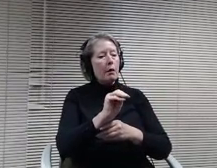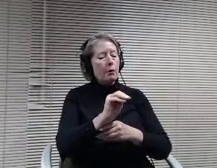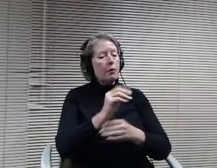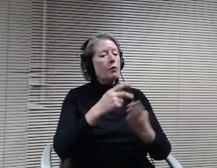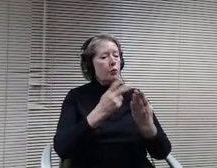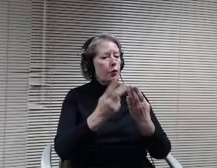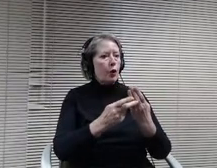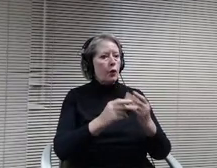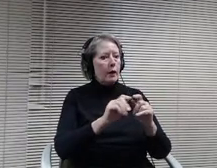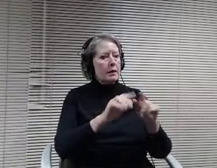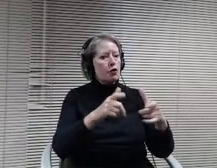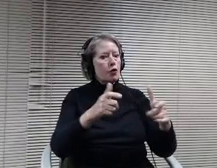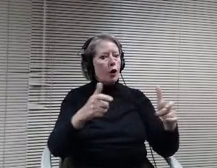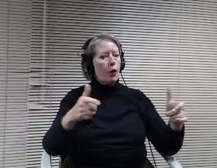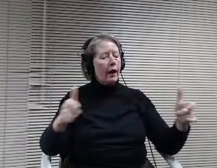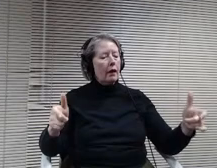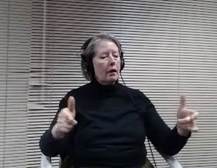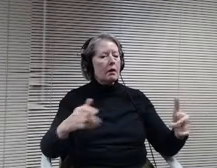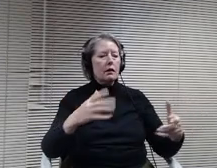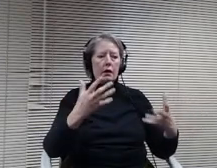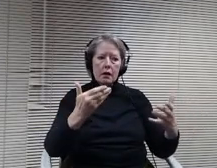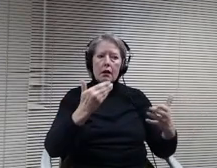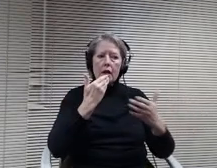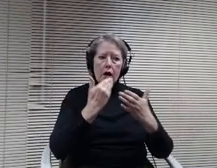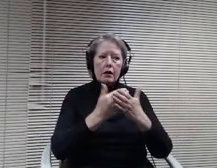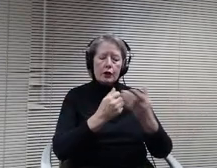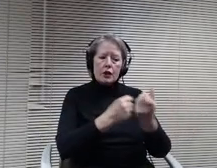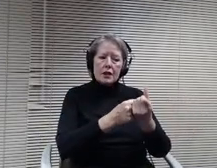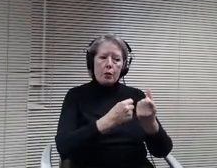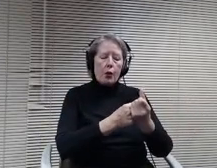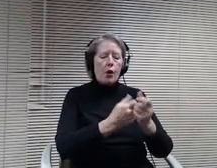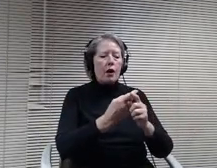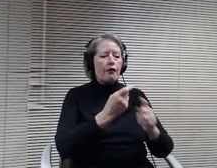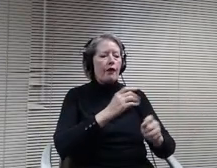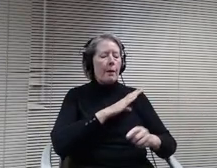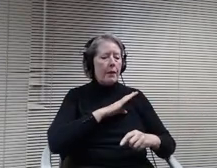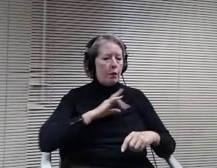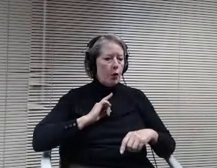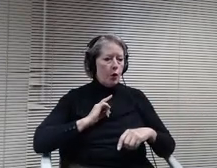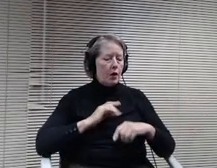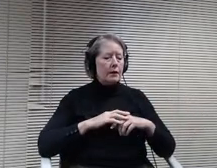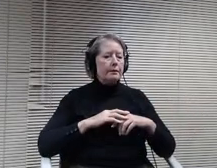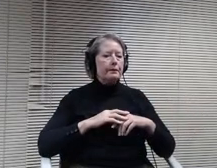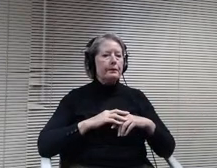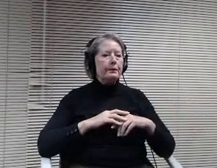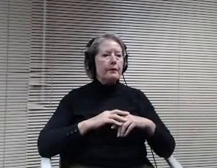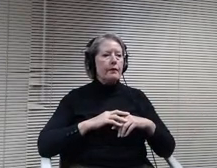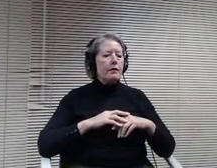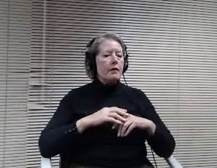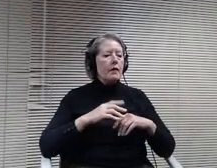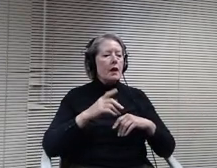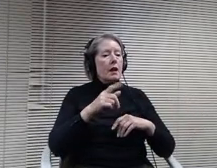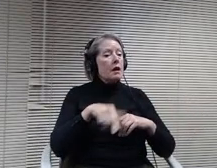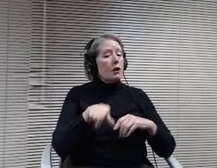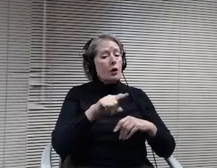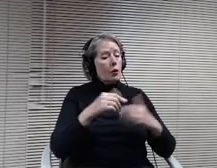the board. You had some additional questions at that time, and so I've asked principle Erickson to come and